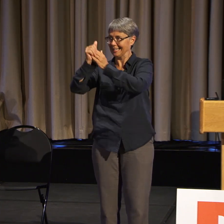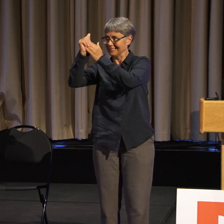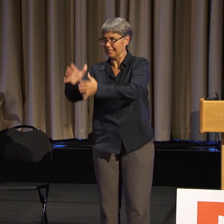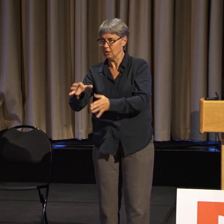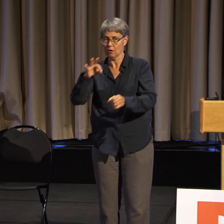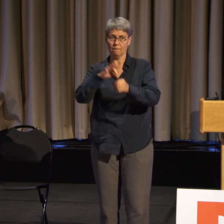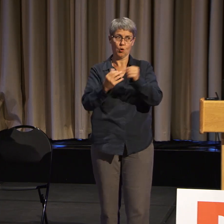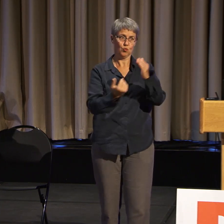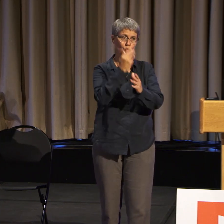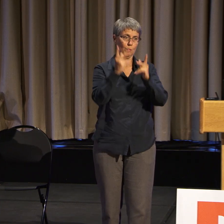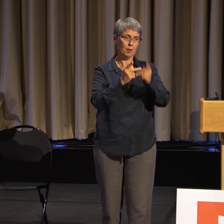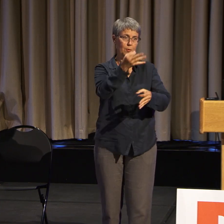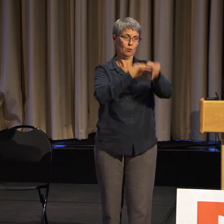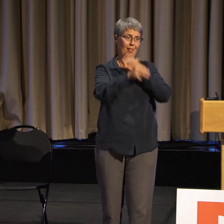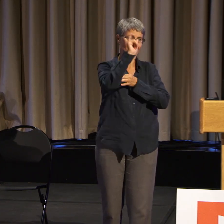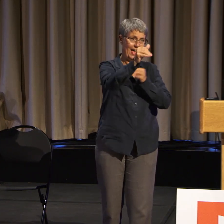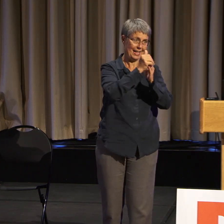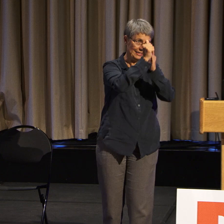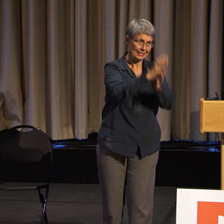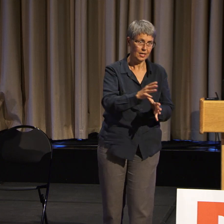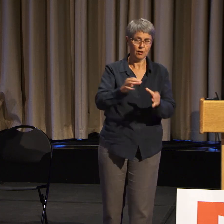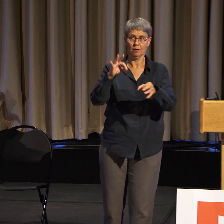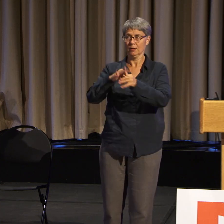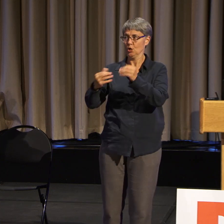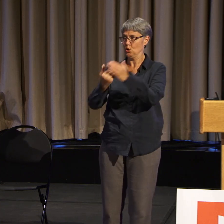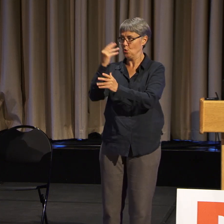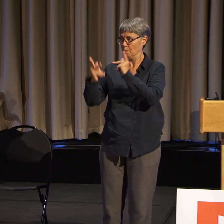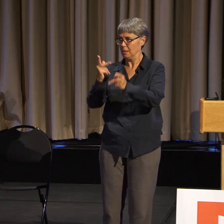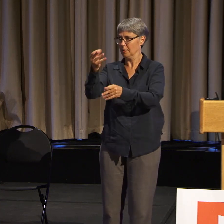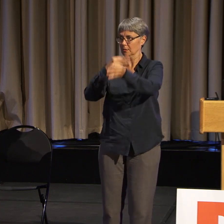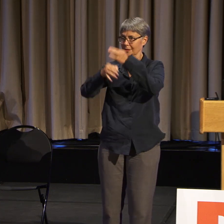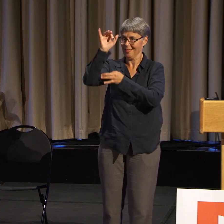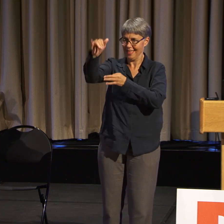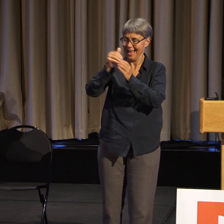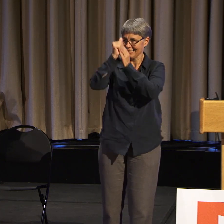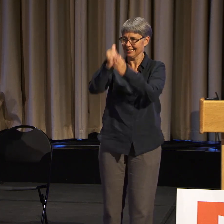And as we do that, and as other disability organizations